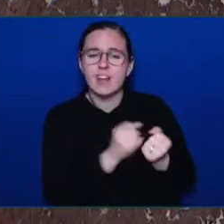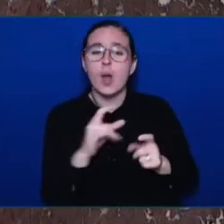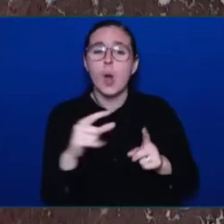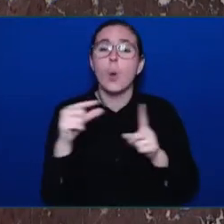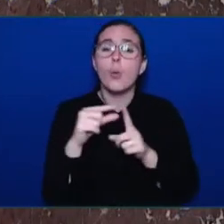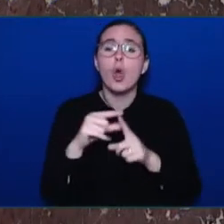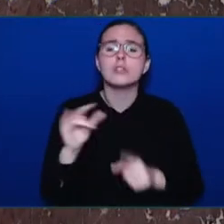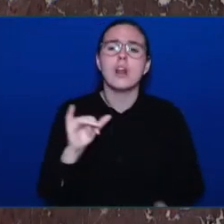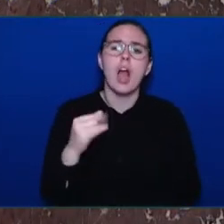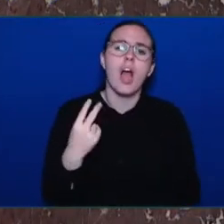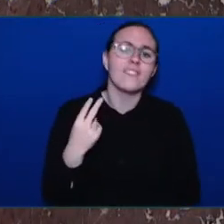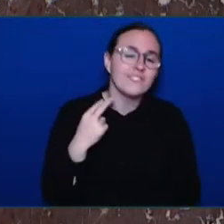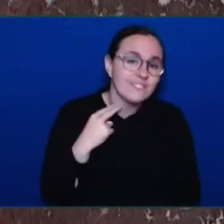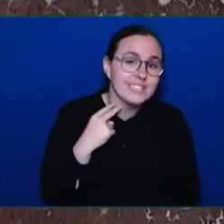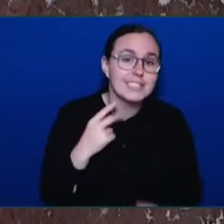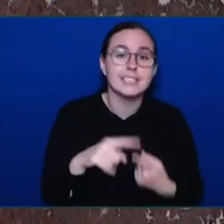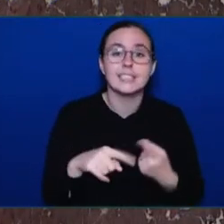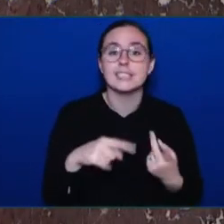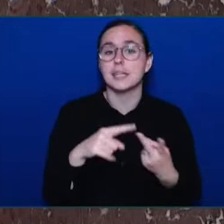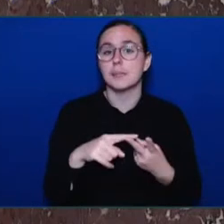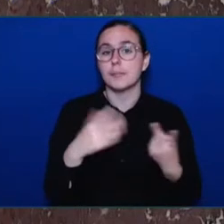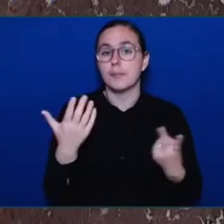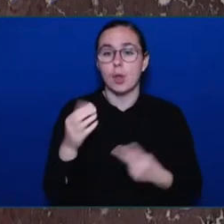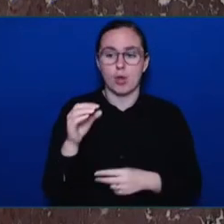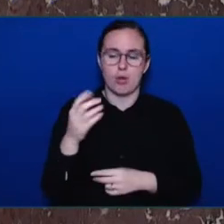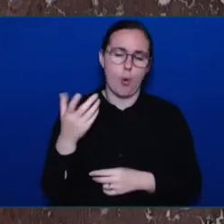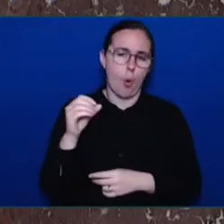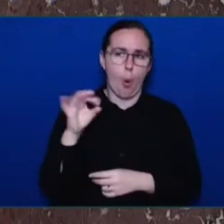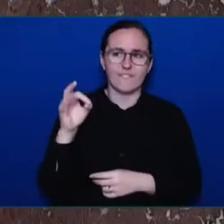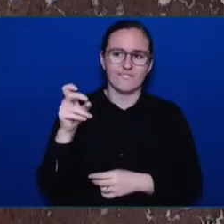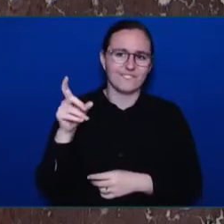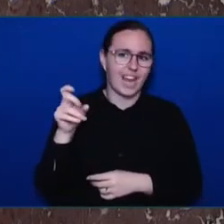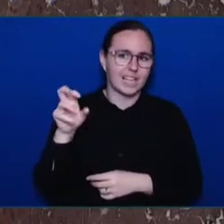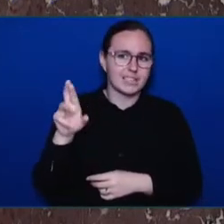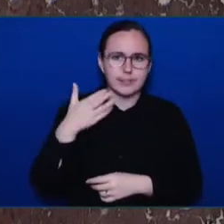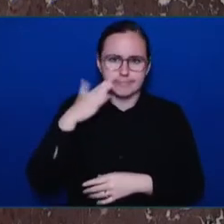with those who have caused the hurt in a safe, neutral environment to move through the steps